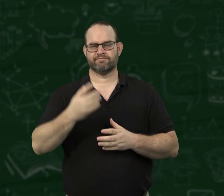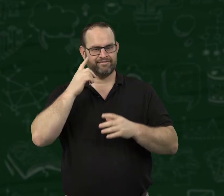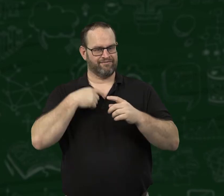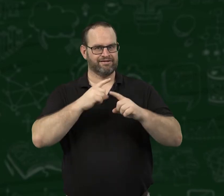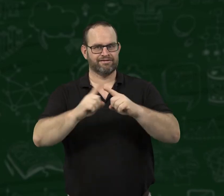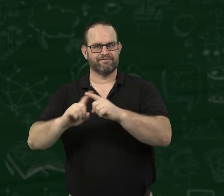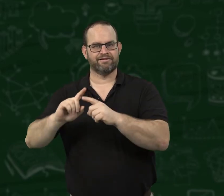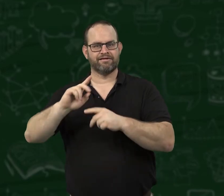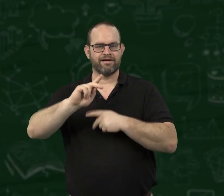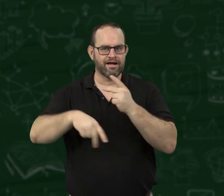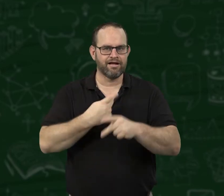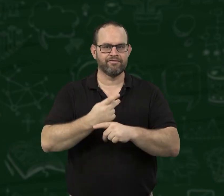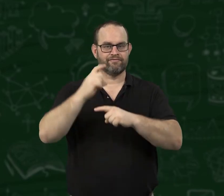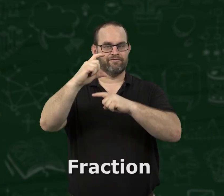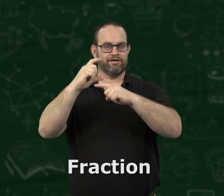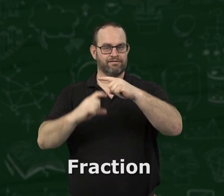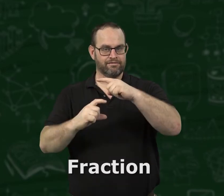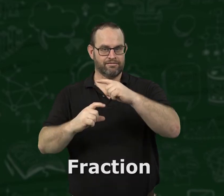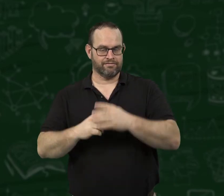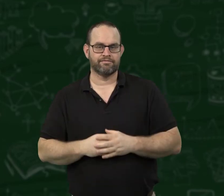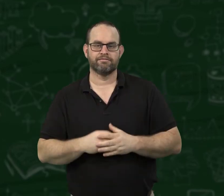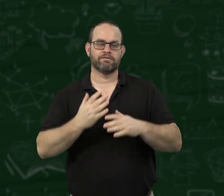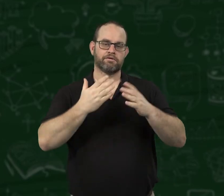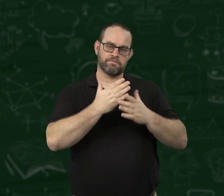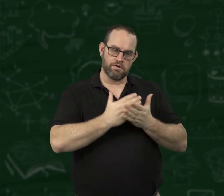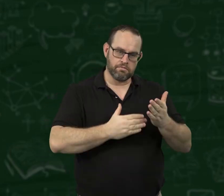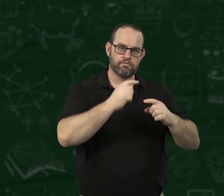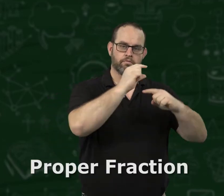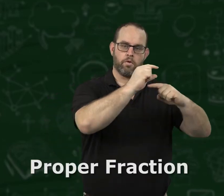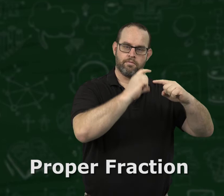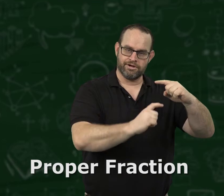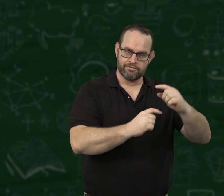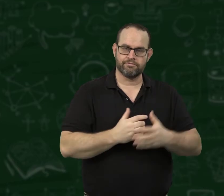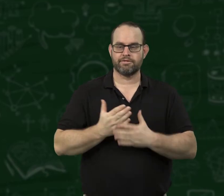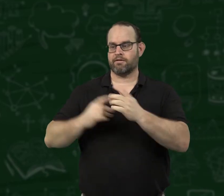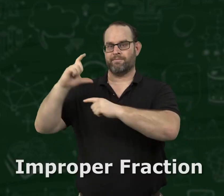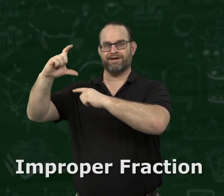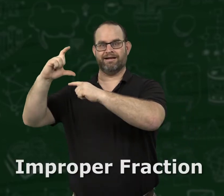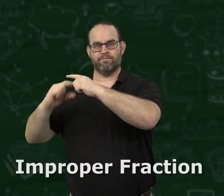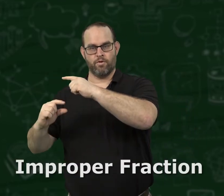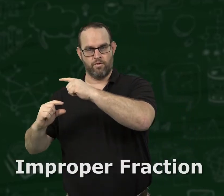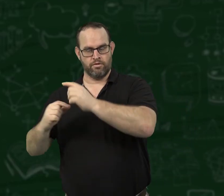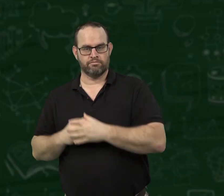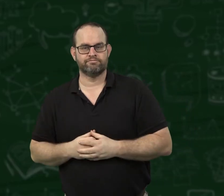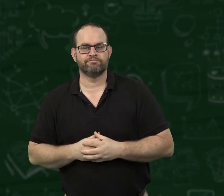There are different types of fractions: proper fractions and improper fractions.